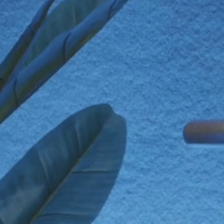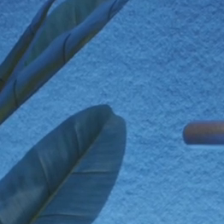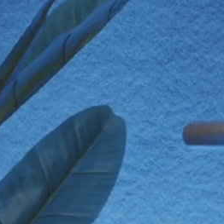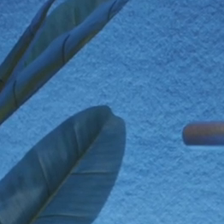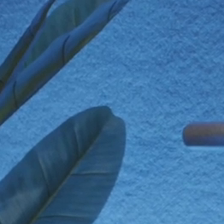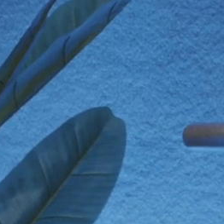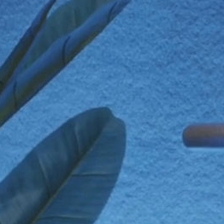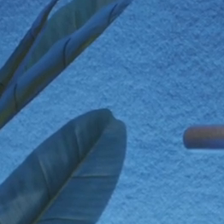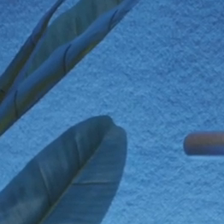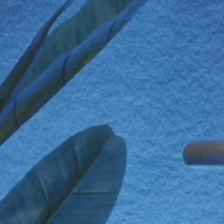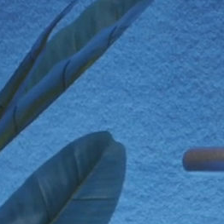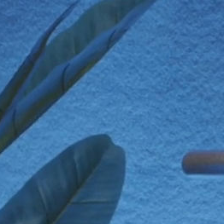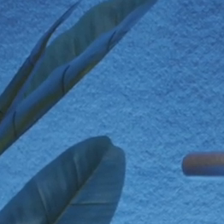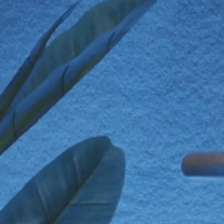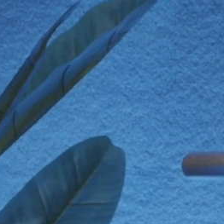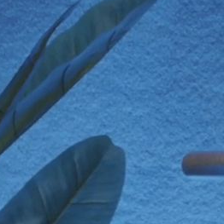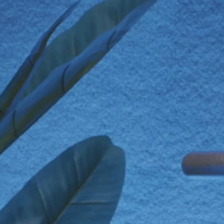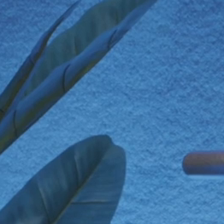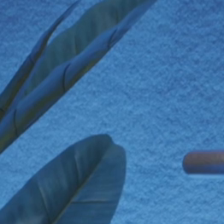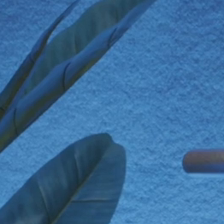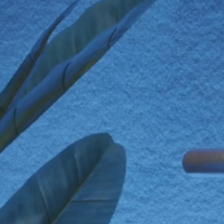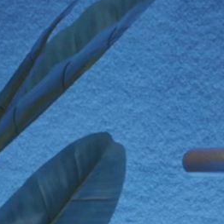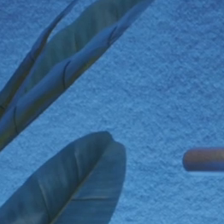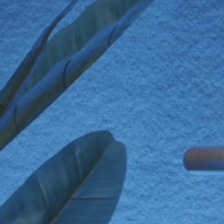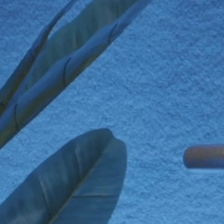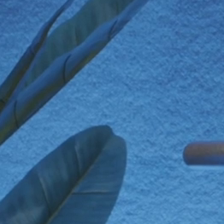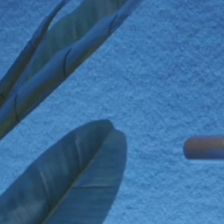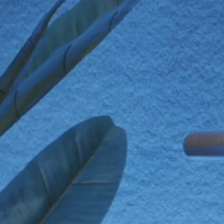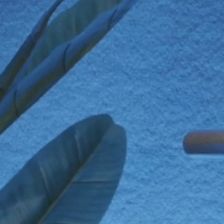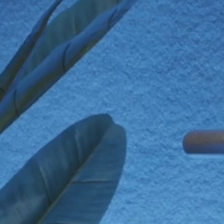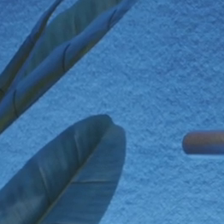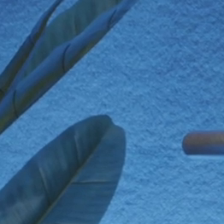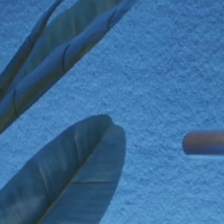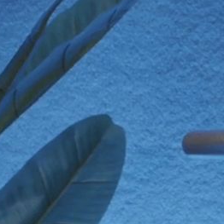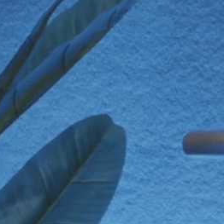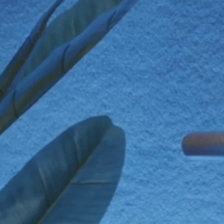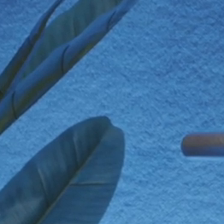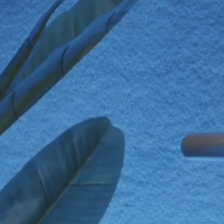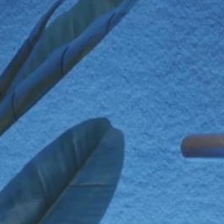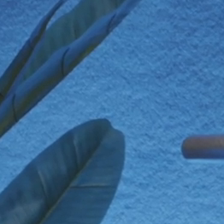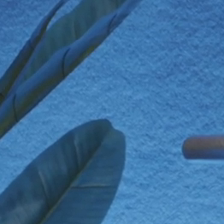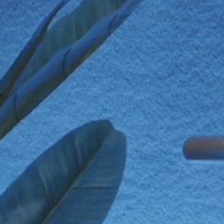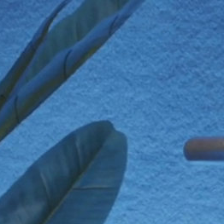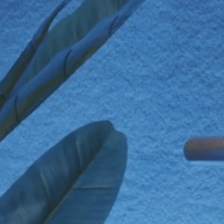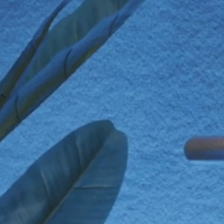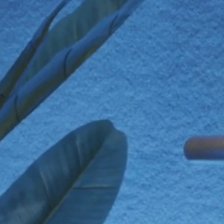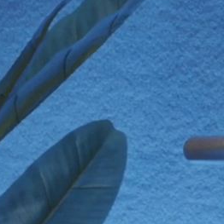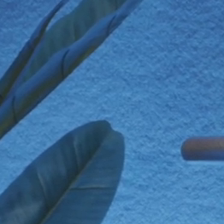From Stem Cells to Stars: Poetry and Physics. And we have - this is our first time we've been associated